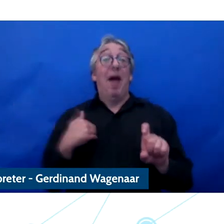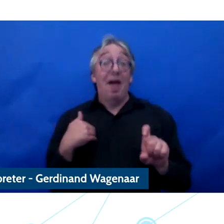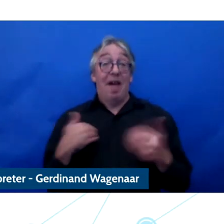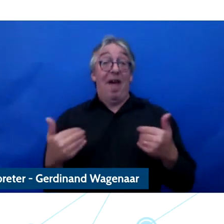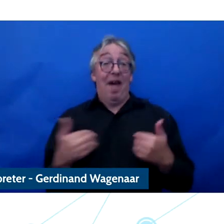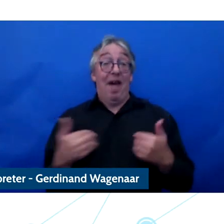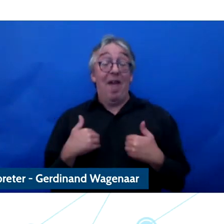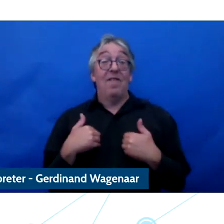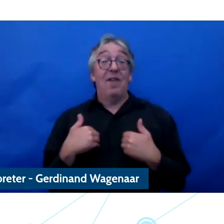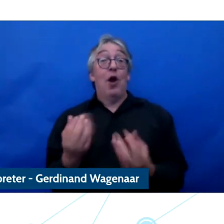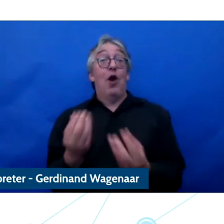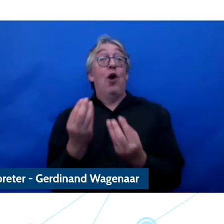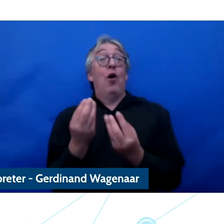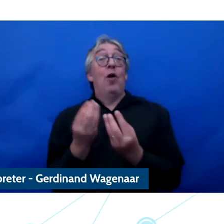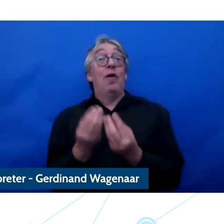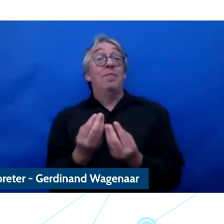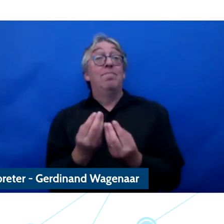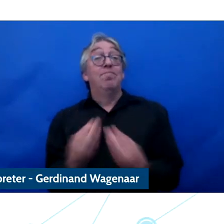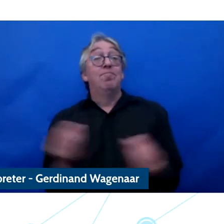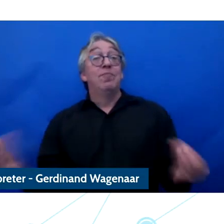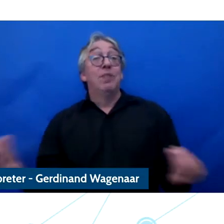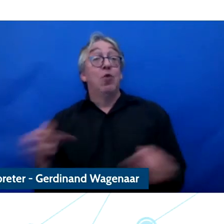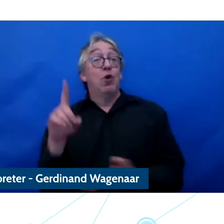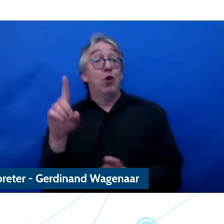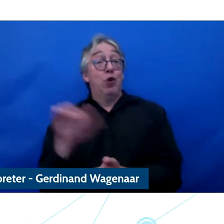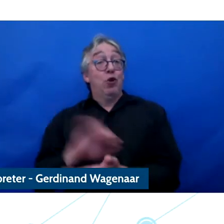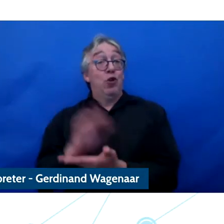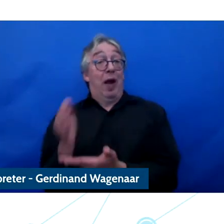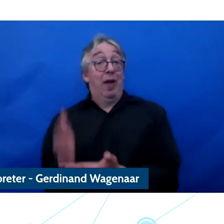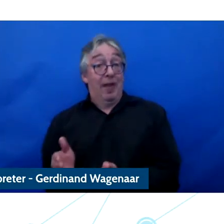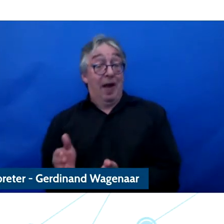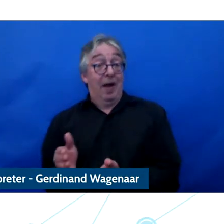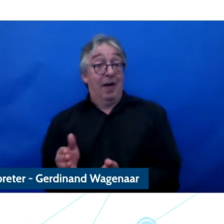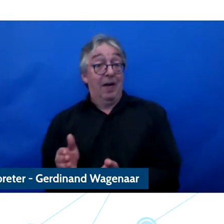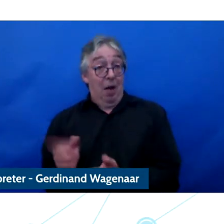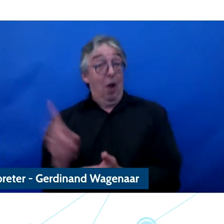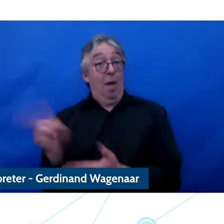individual profile and that is the real problem from an a individual profile